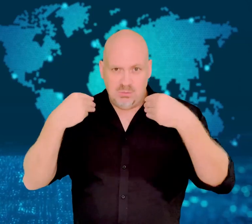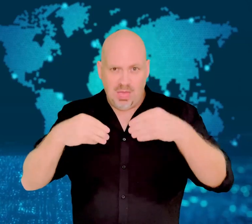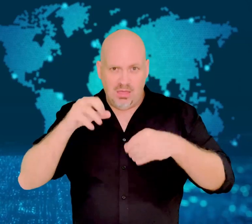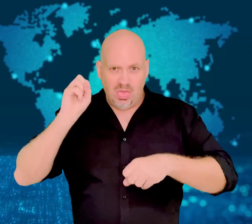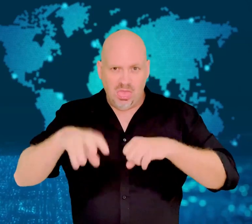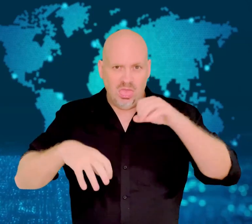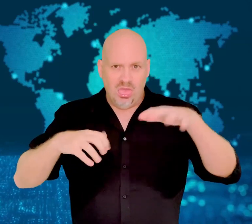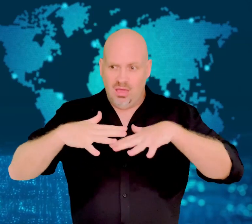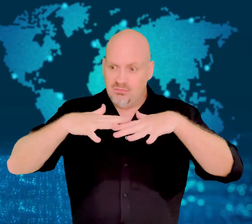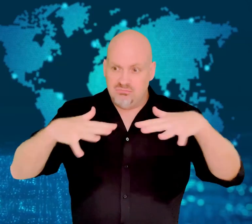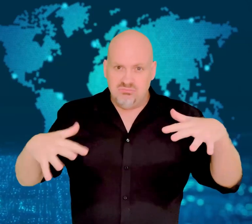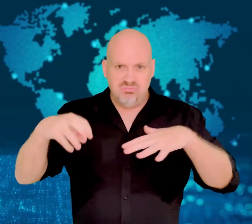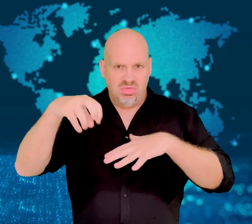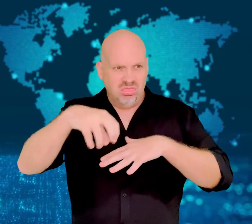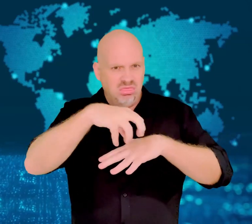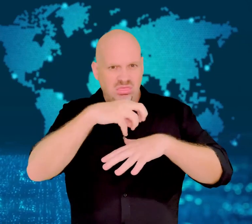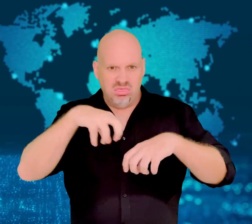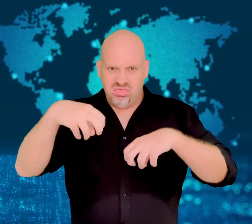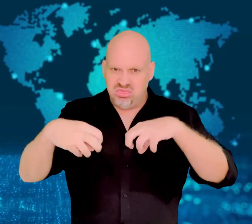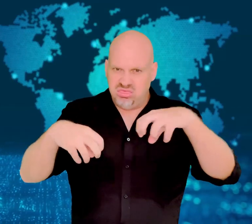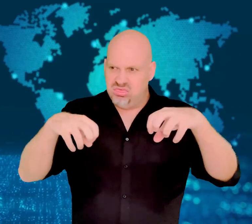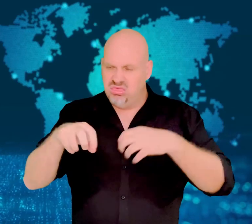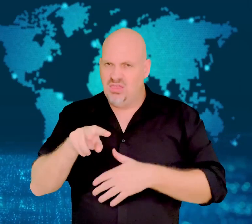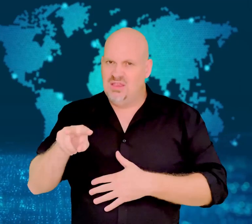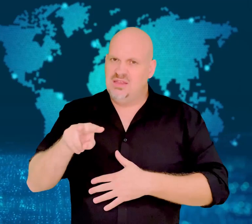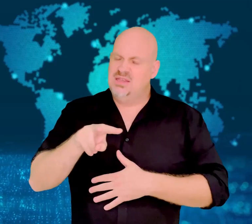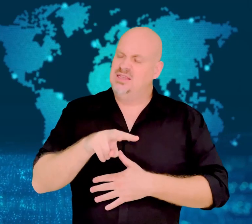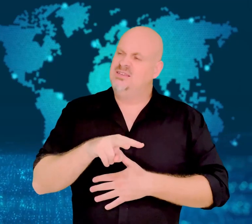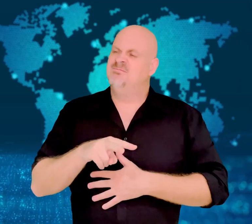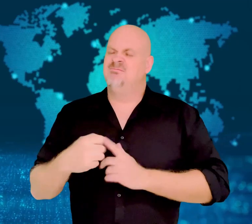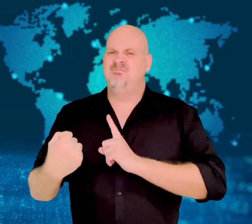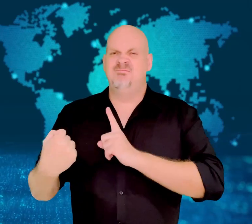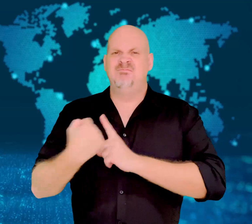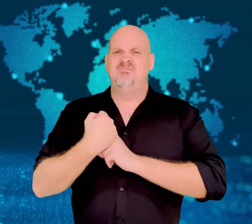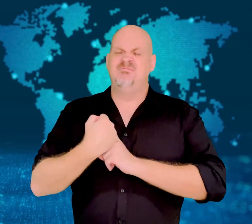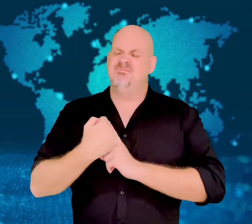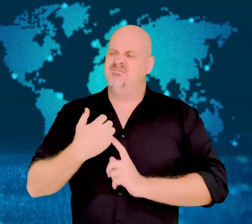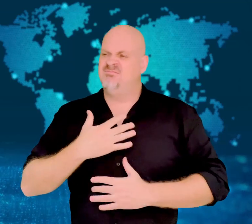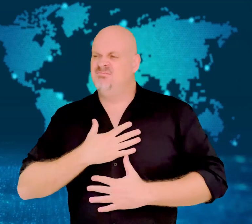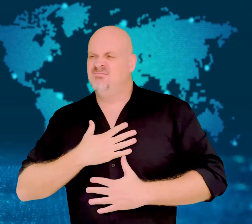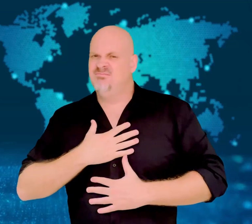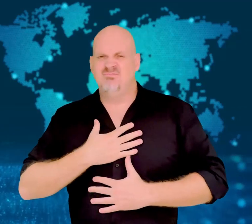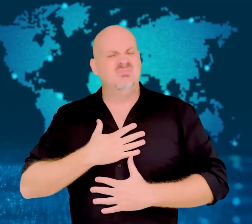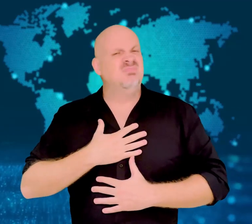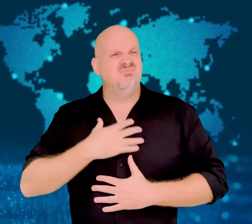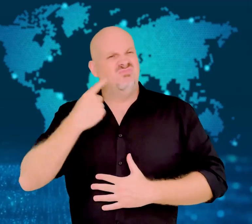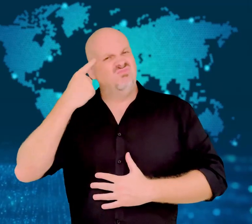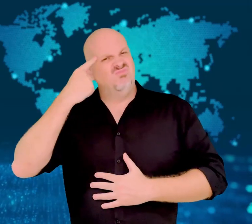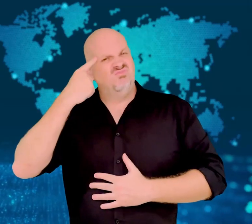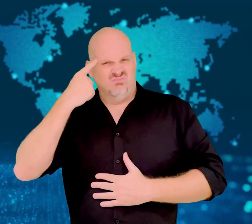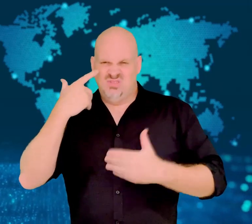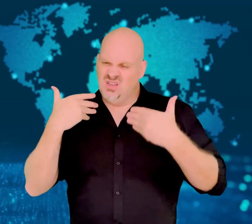When he saw the amount of plastic littering the waters he raced in,